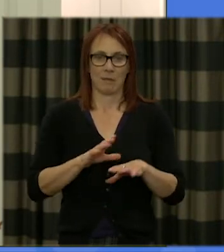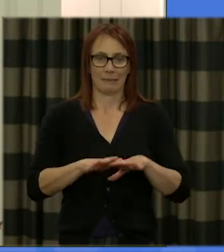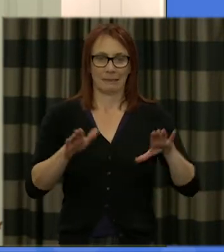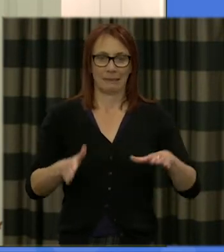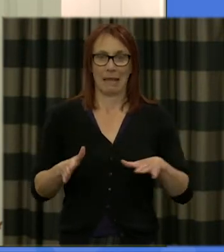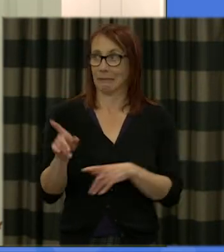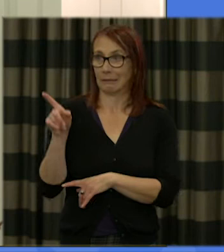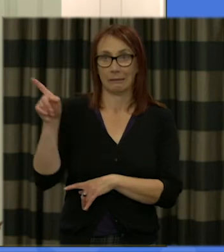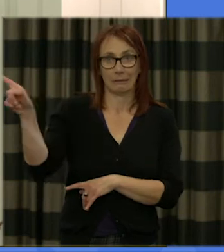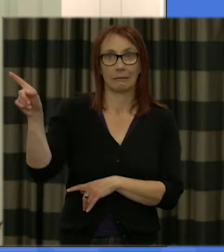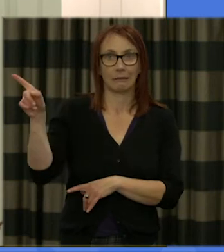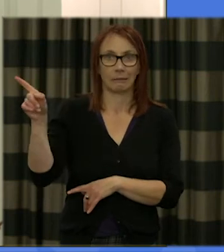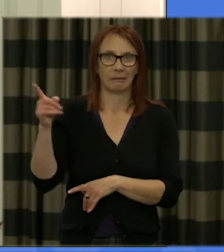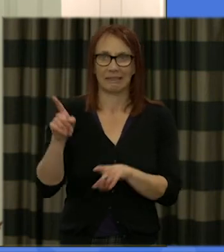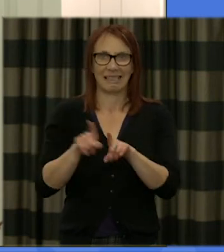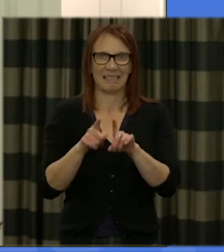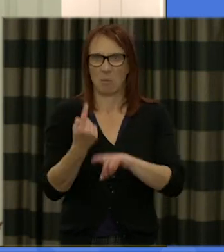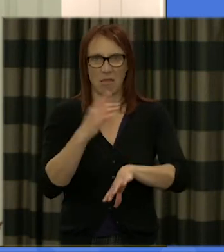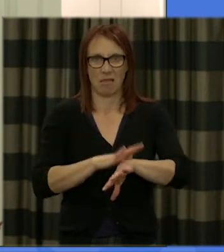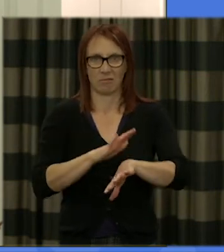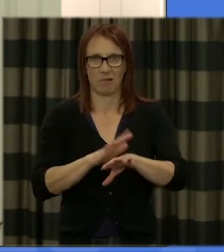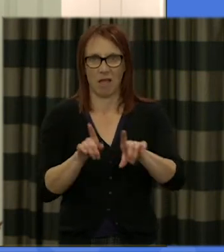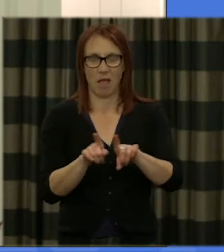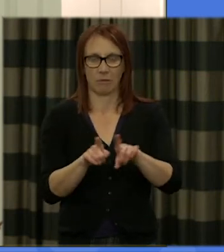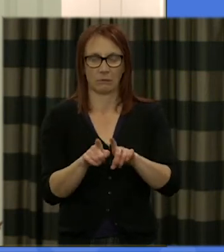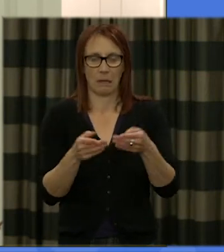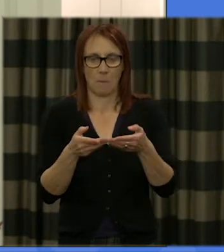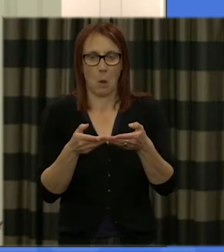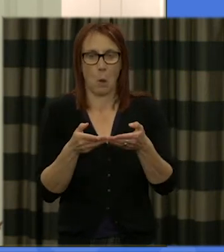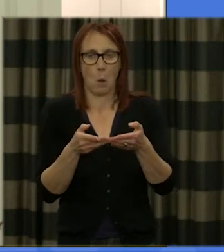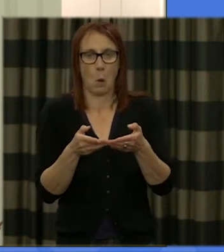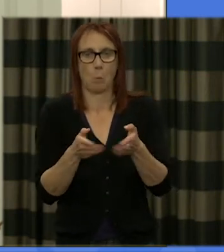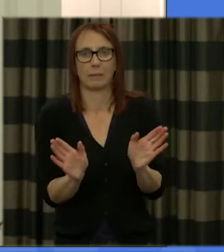outside where it was last time that will be open until after dinner and it will